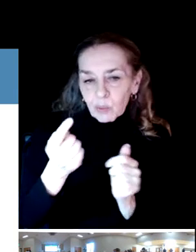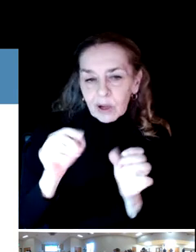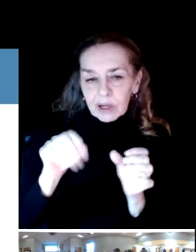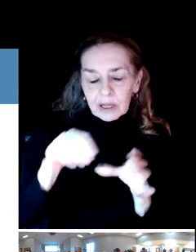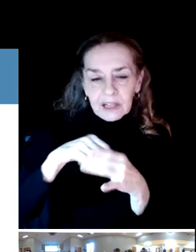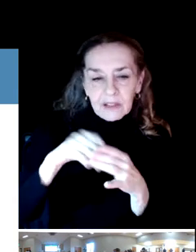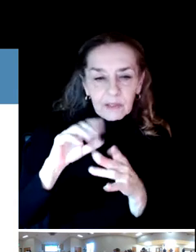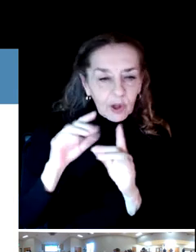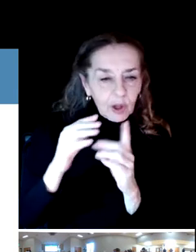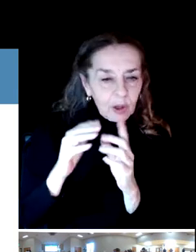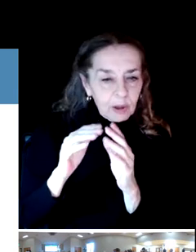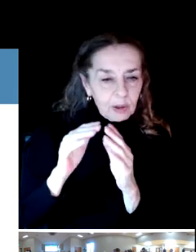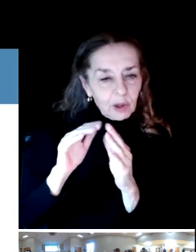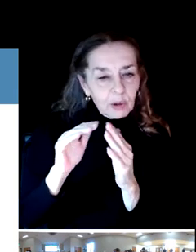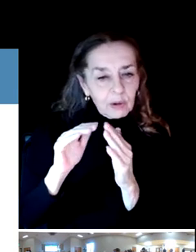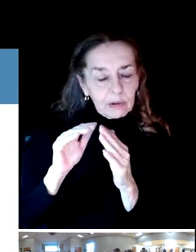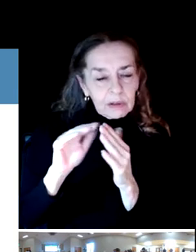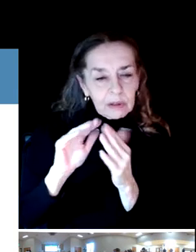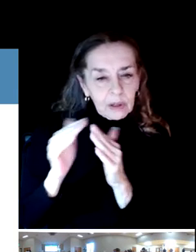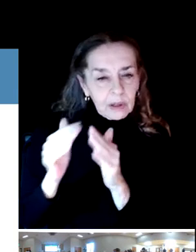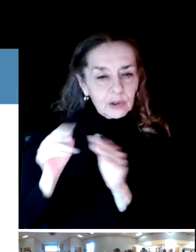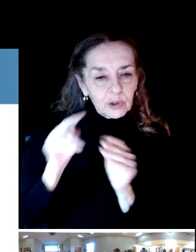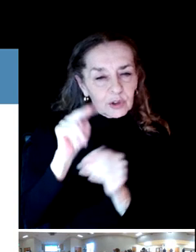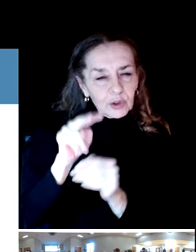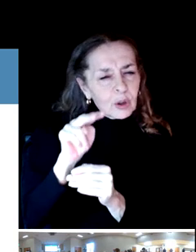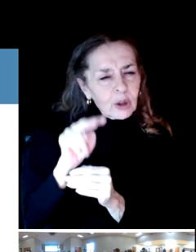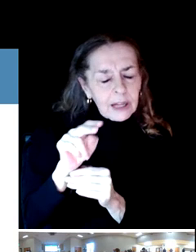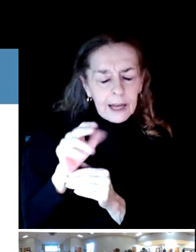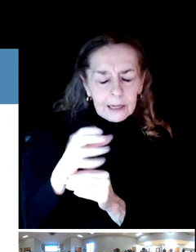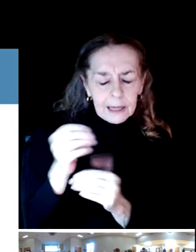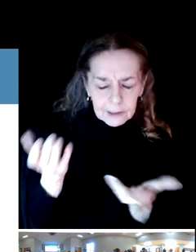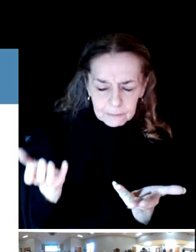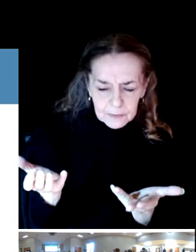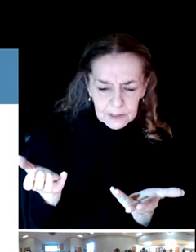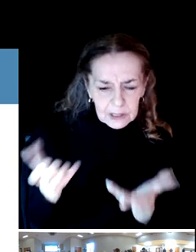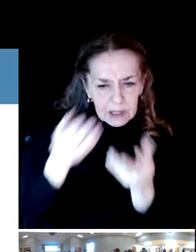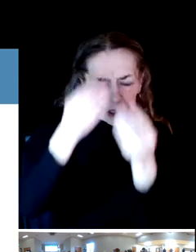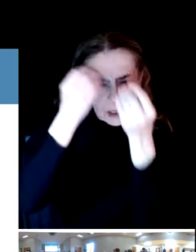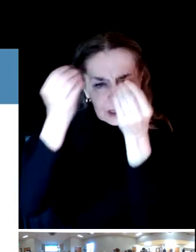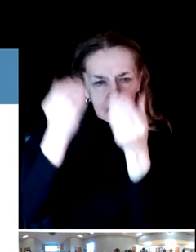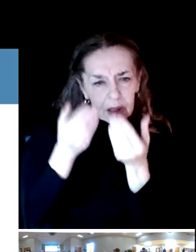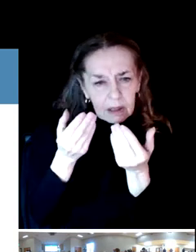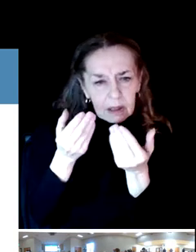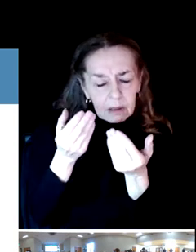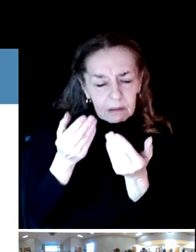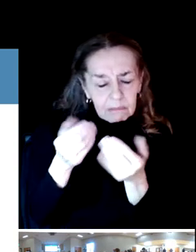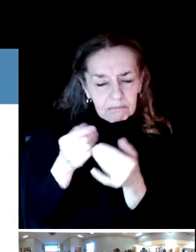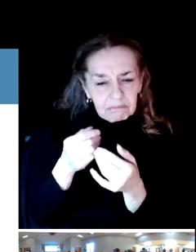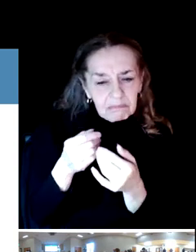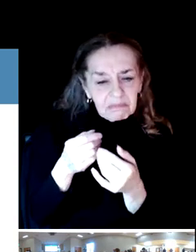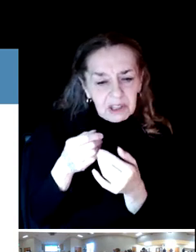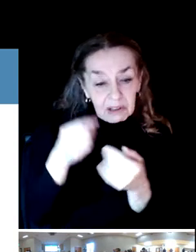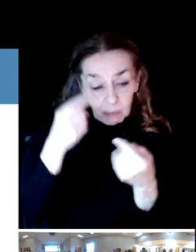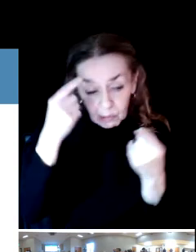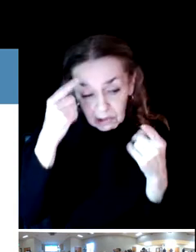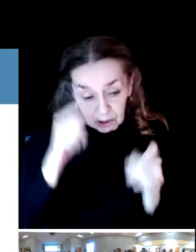And to tell us, you know, confirm what we learned was correct and what the direction